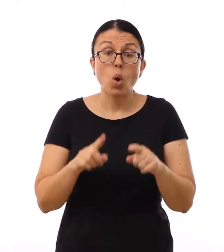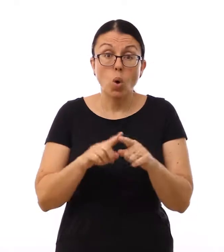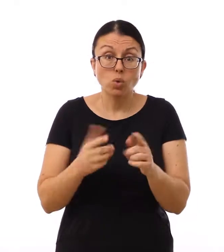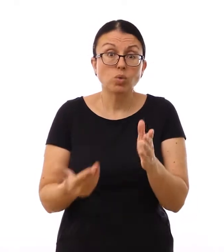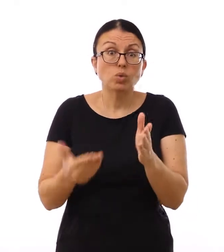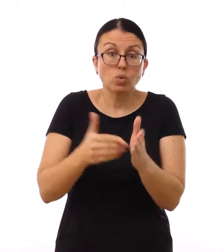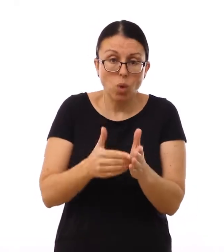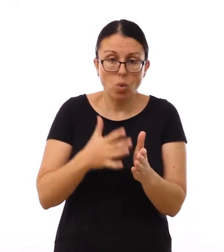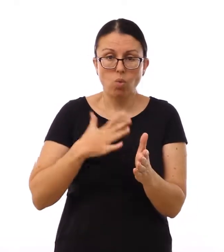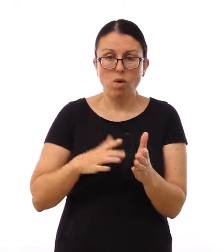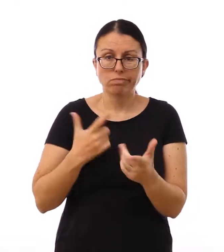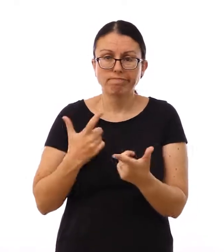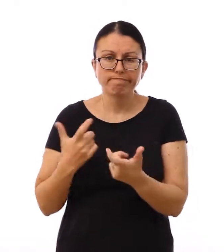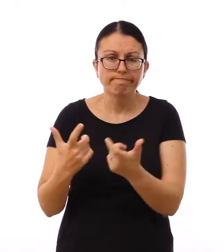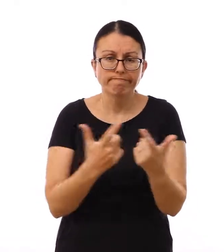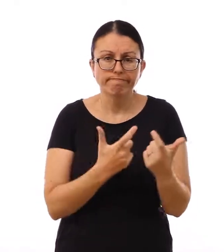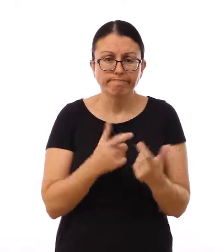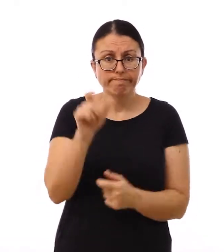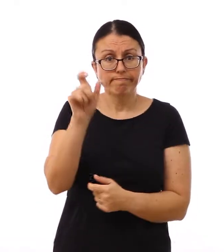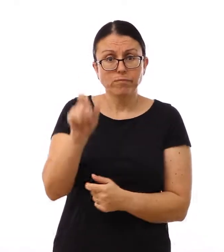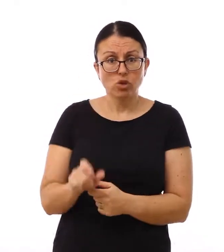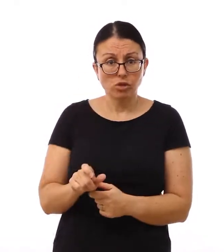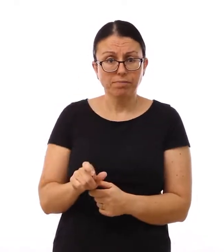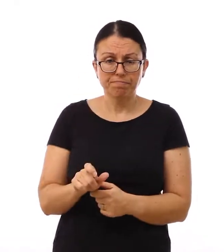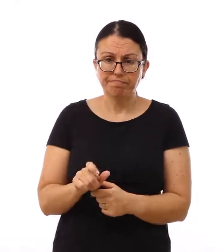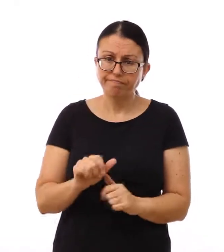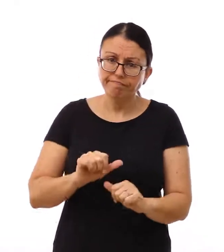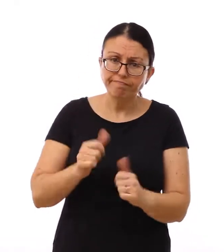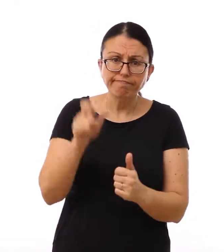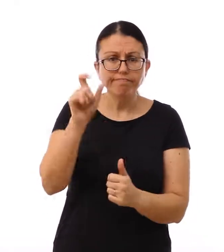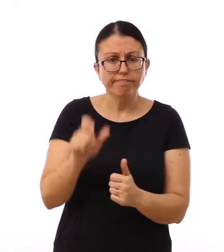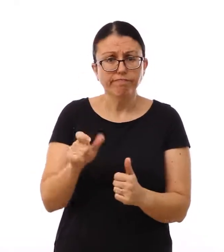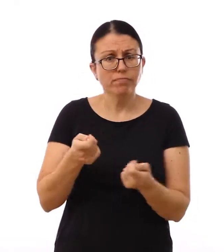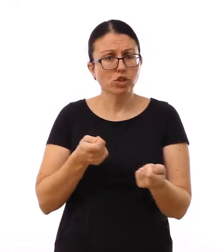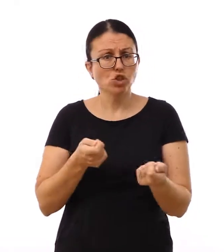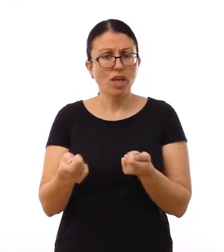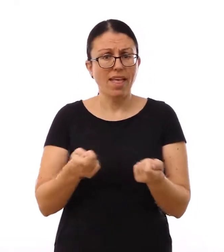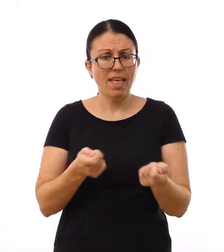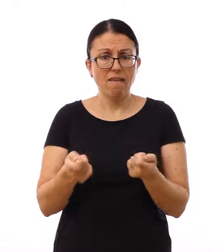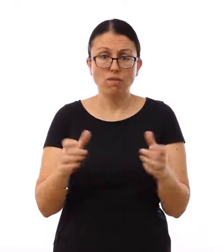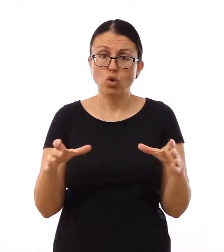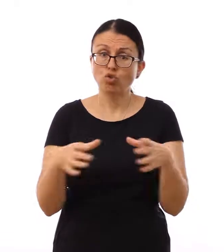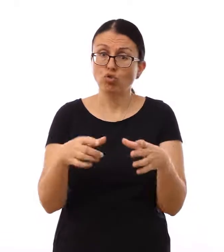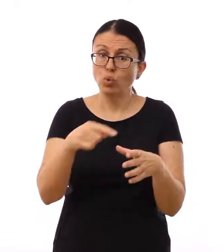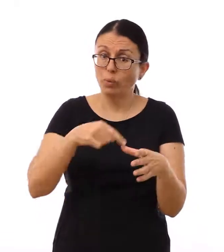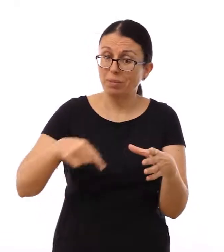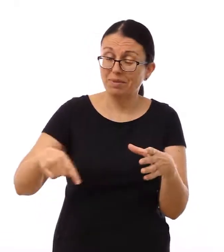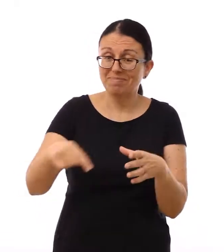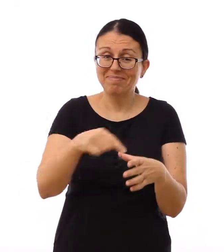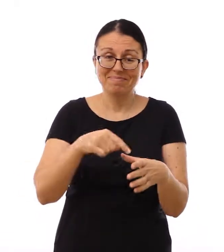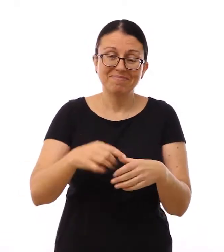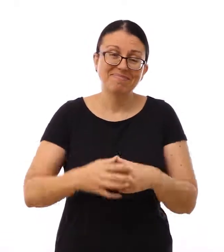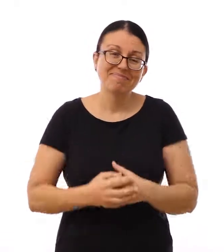We are also looking for someone who can be a chairperson for the group.